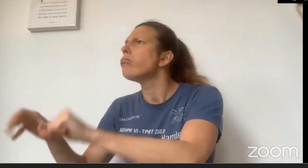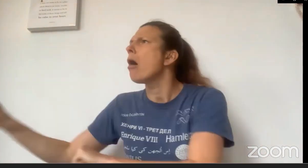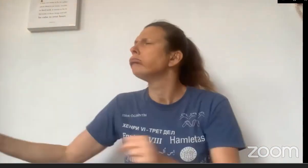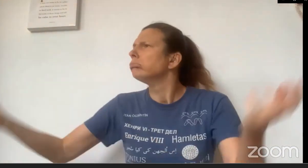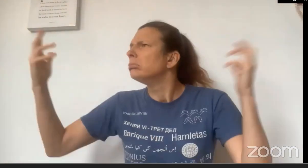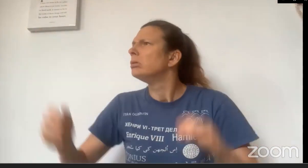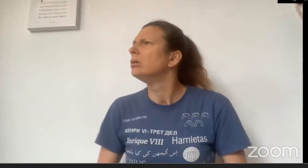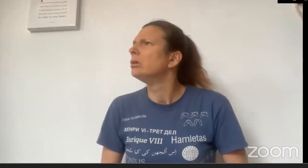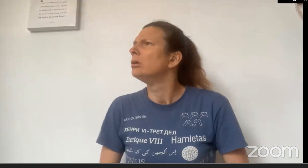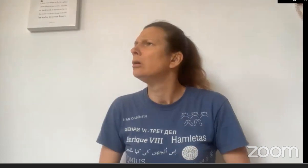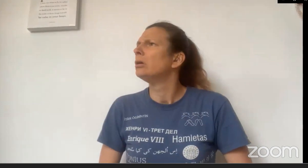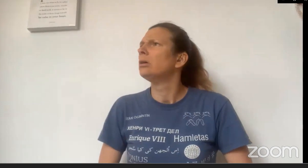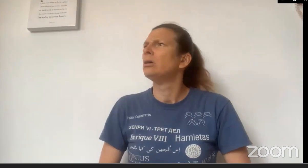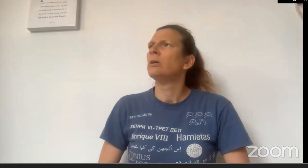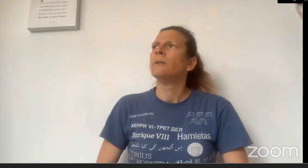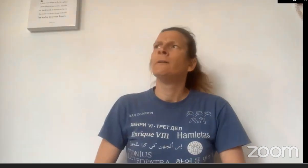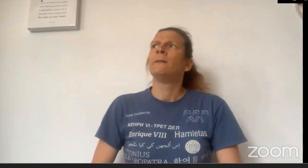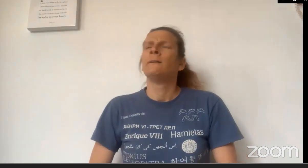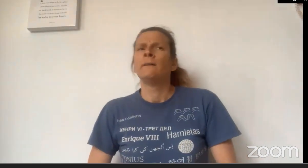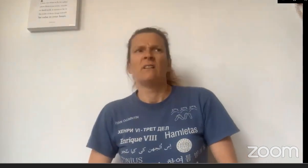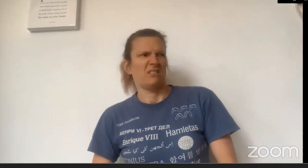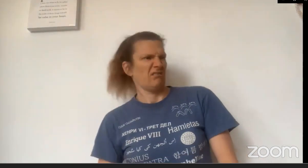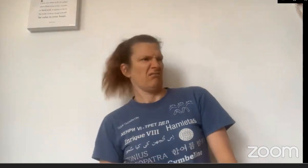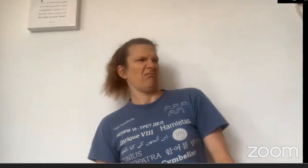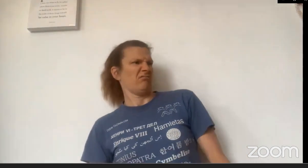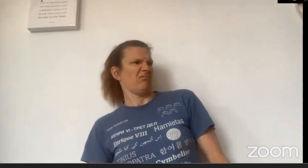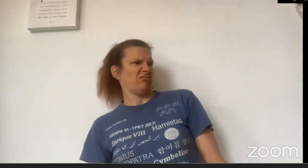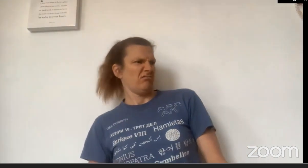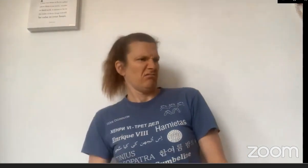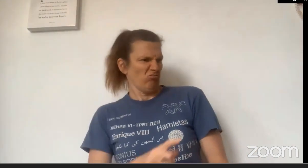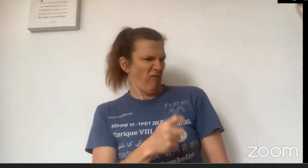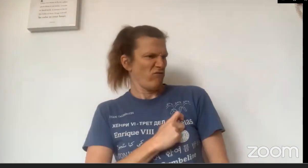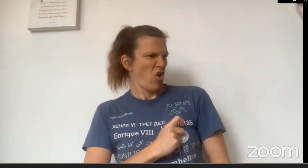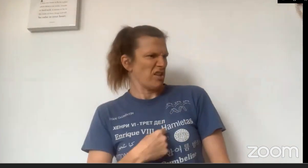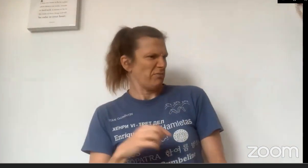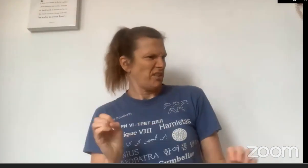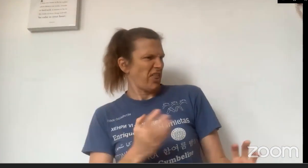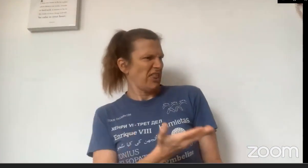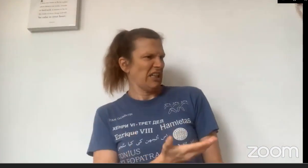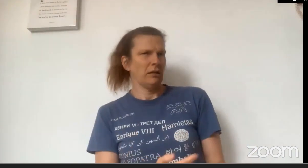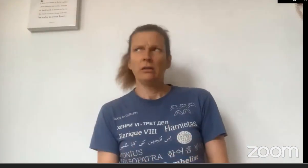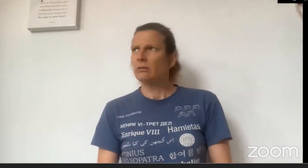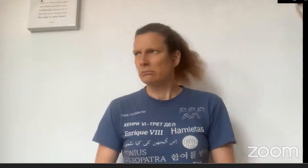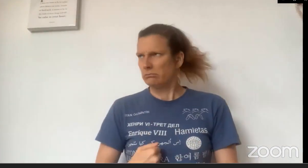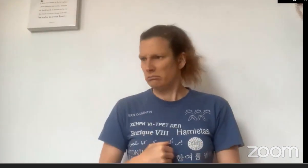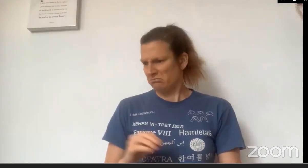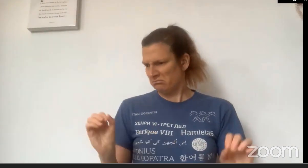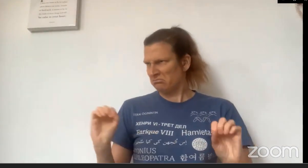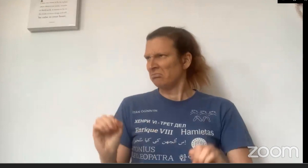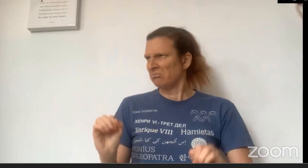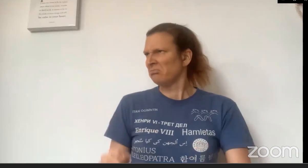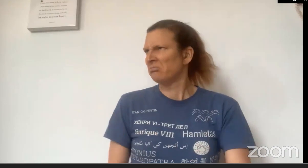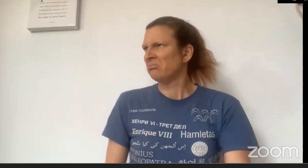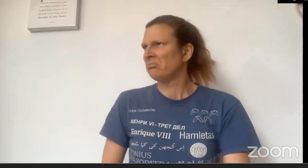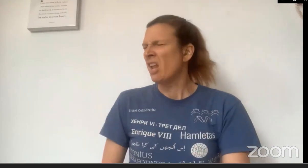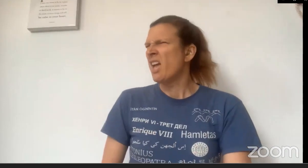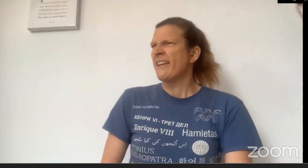gonna make them if you just keep eating everybody?" "Mmmm... you're not frightened of me?" said The Wolf.